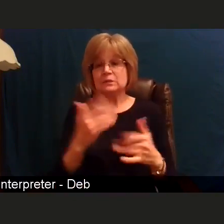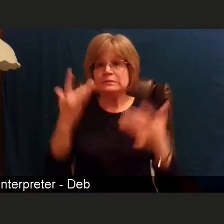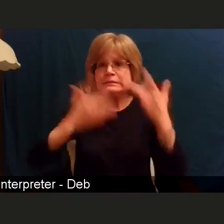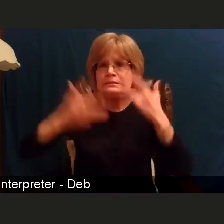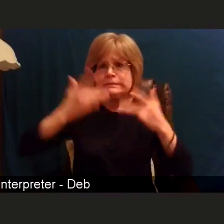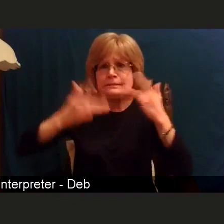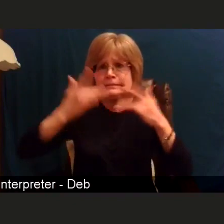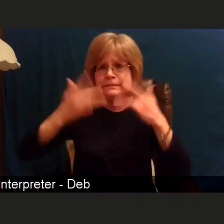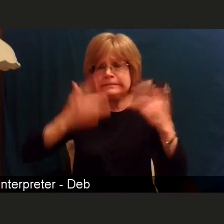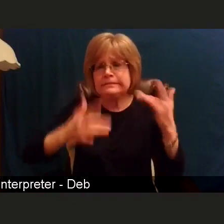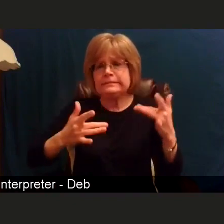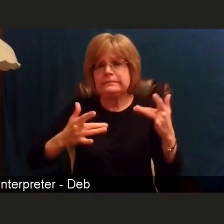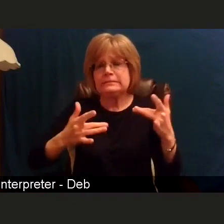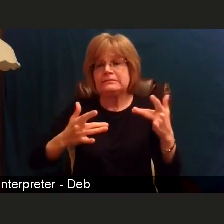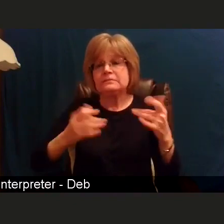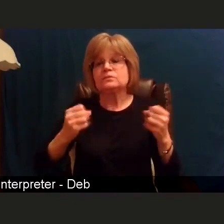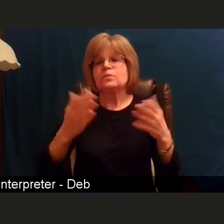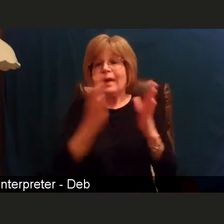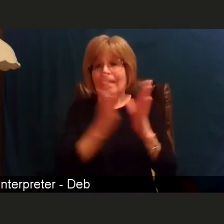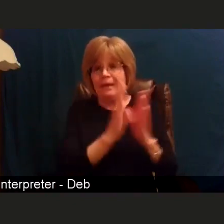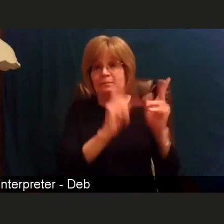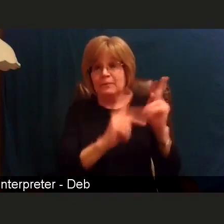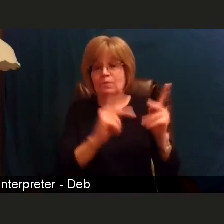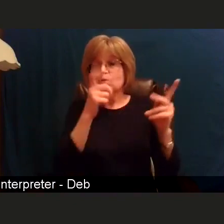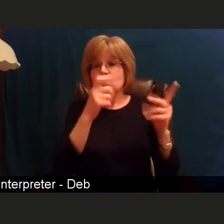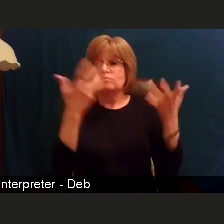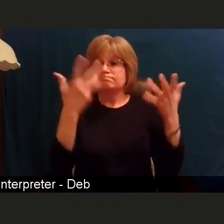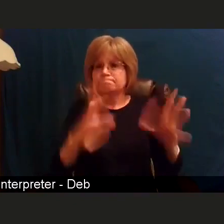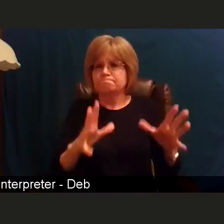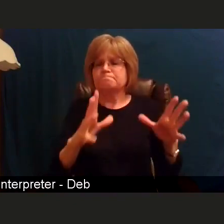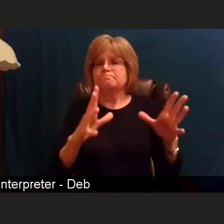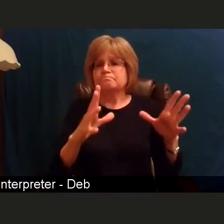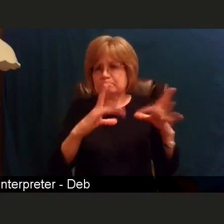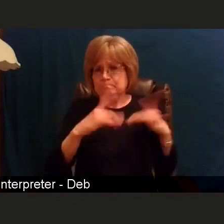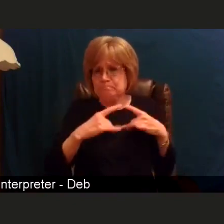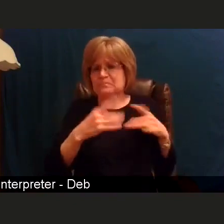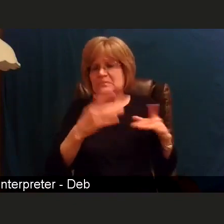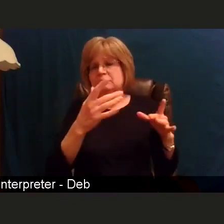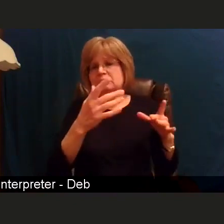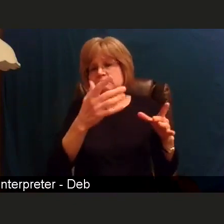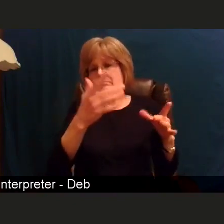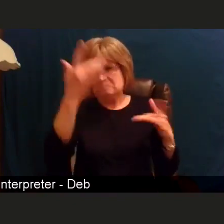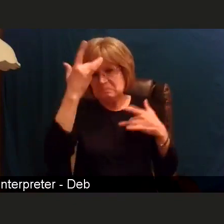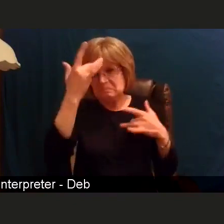they're asking people who have had COVID-19, if possible to wait 90 days,